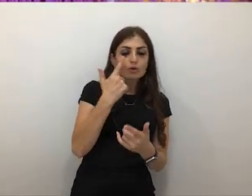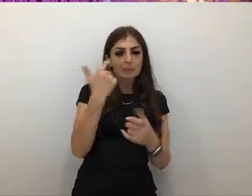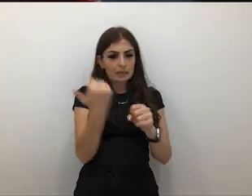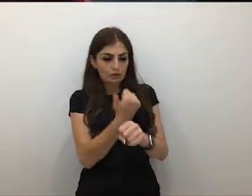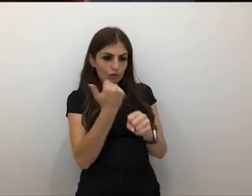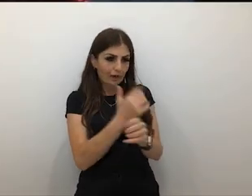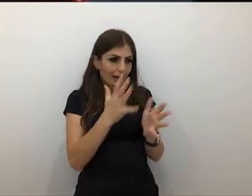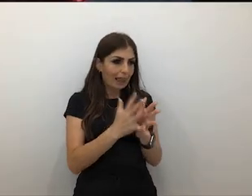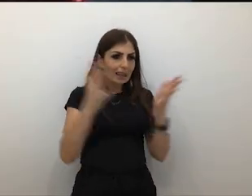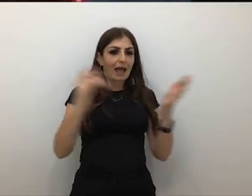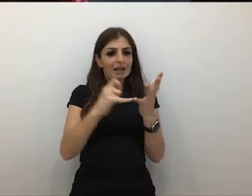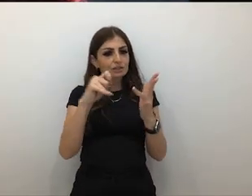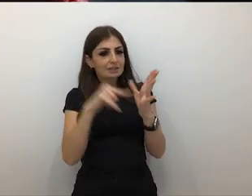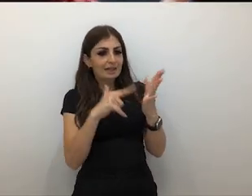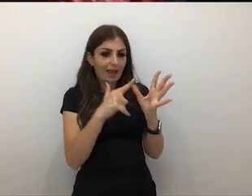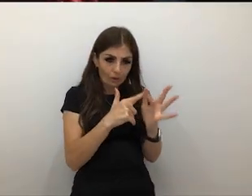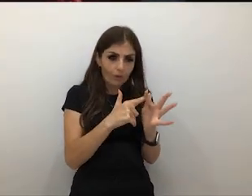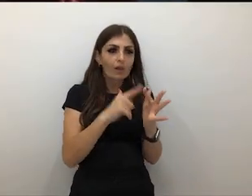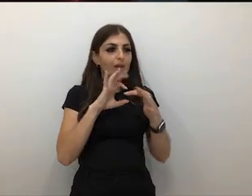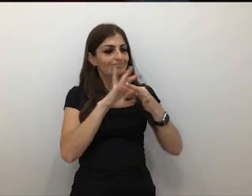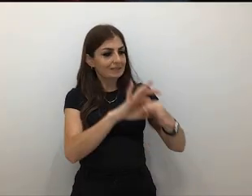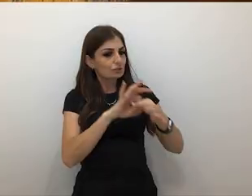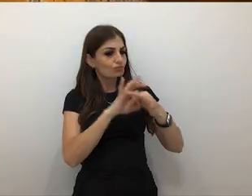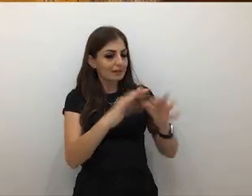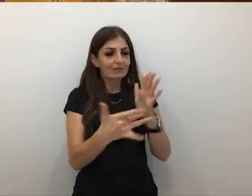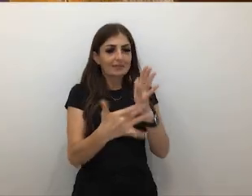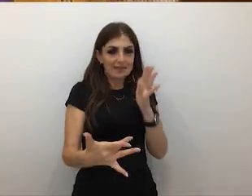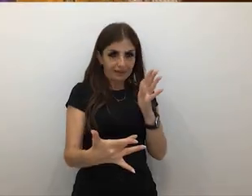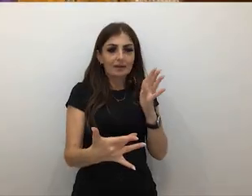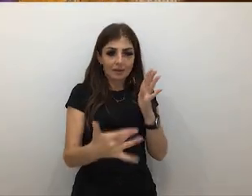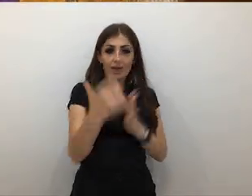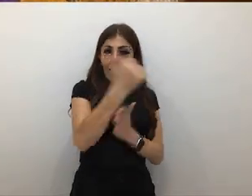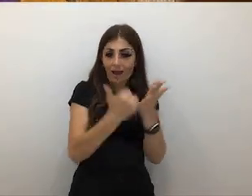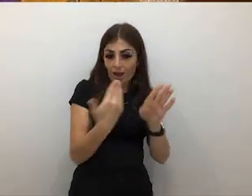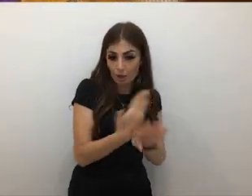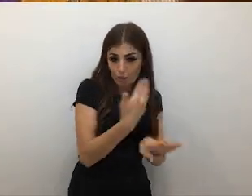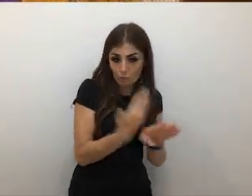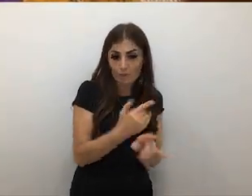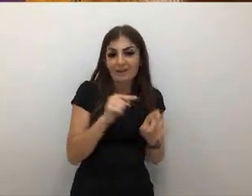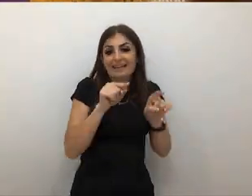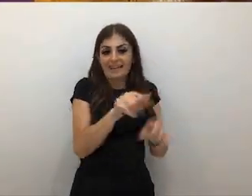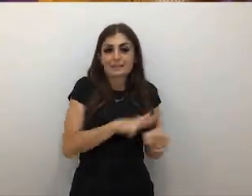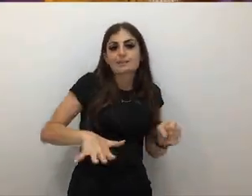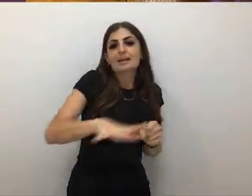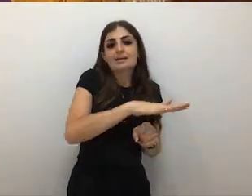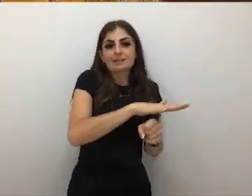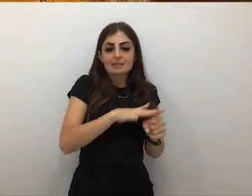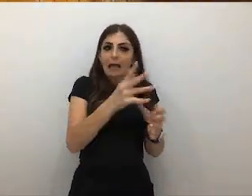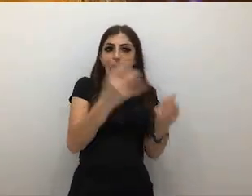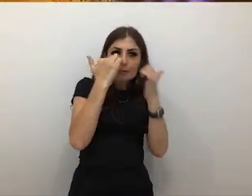interactive and tech based artworks. These interactive and immersive spaces is something that has been proven to work around the world,